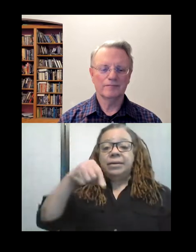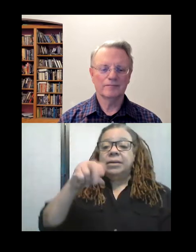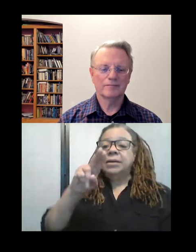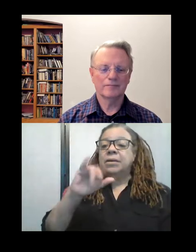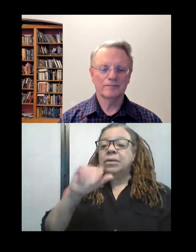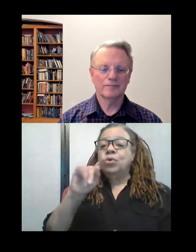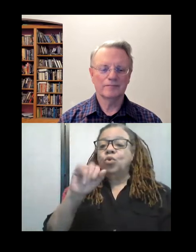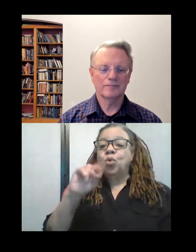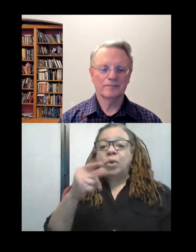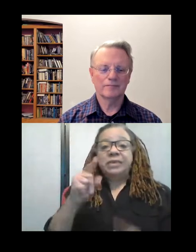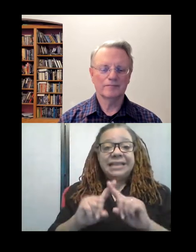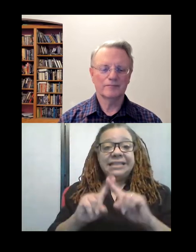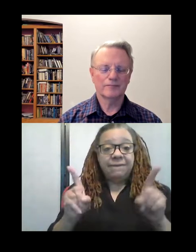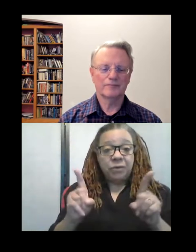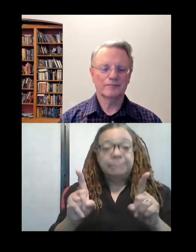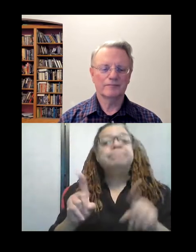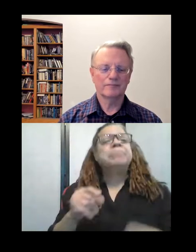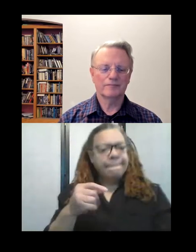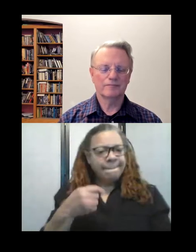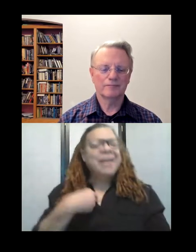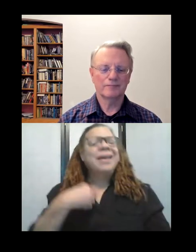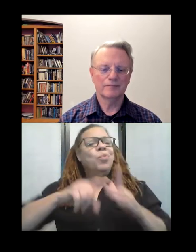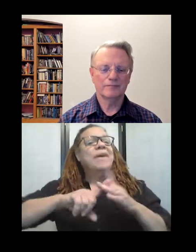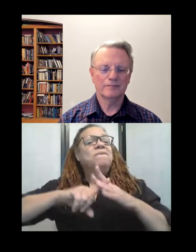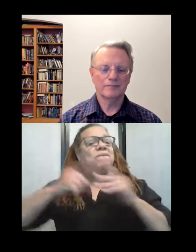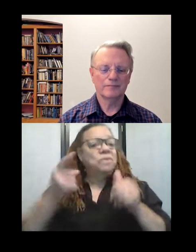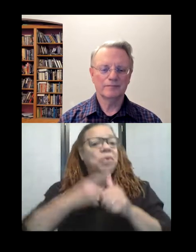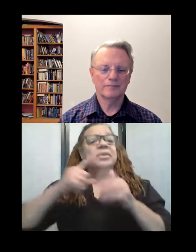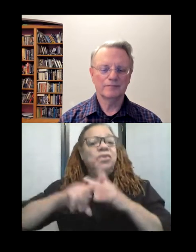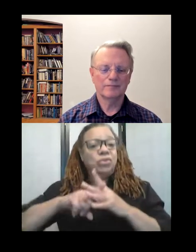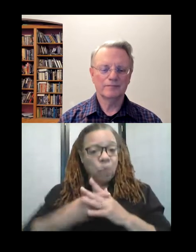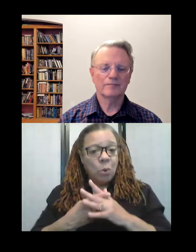Yes. So I did, in the very beginning. I remember cutting out a pattern